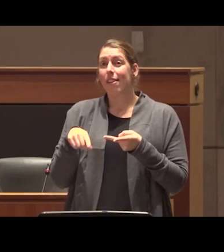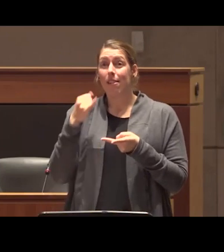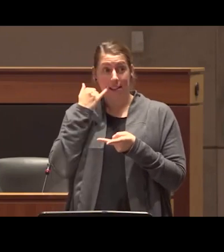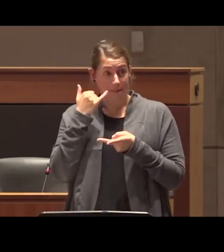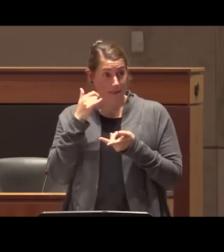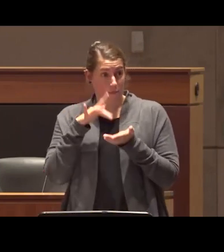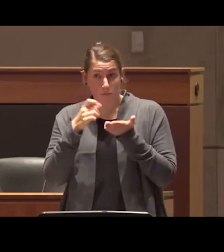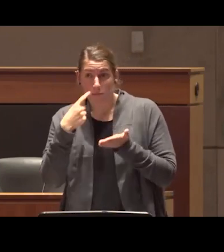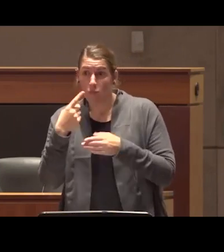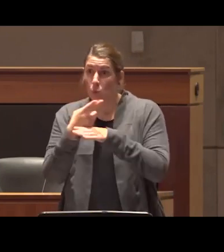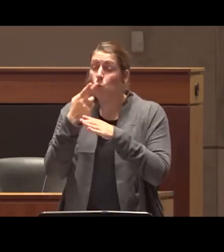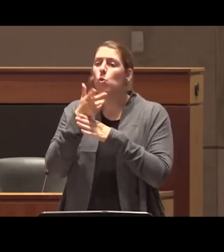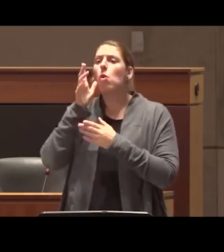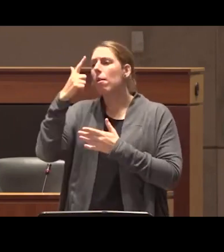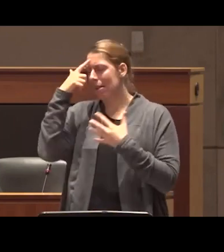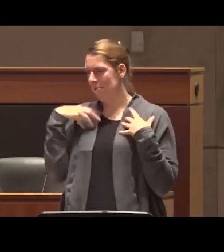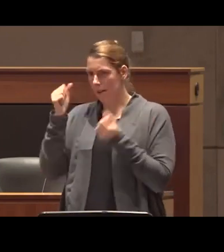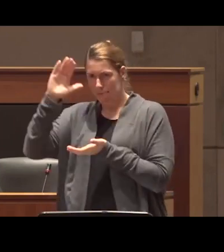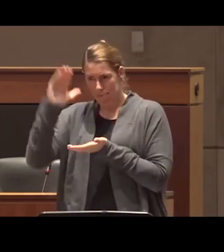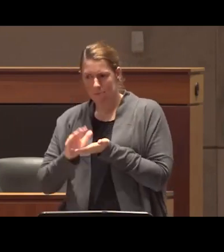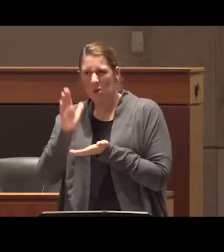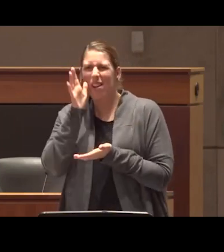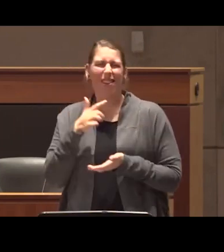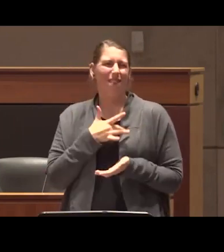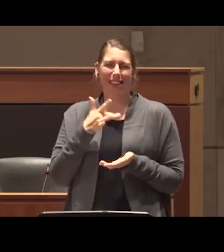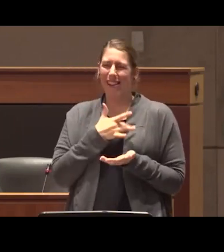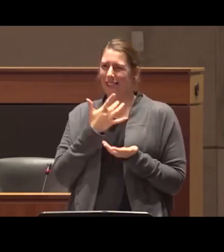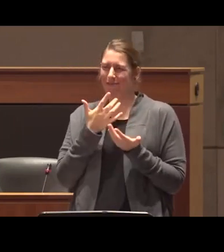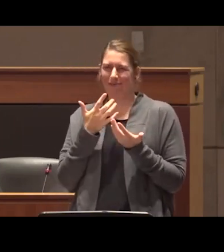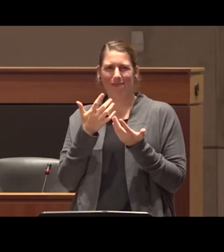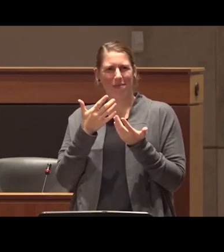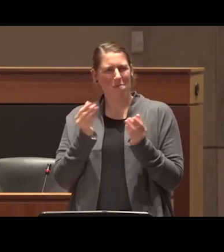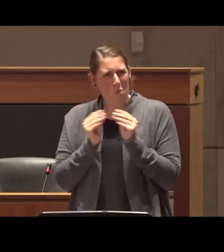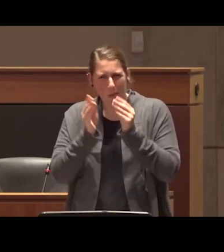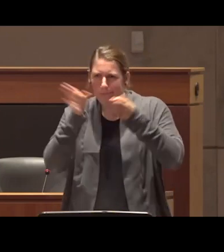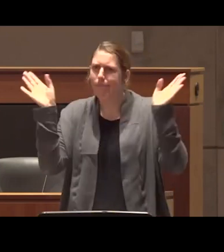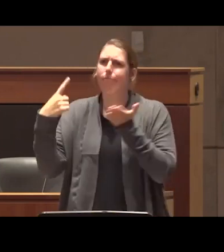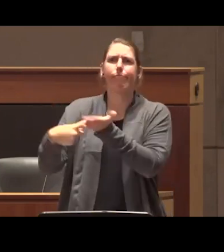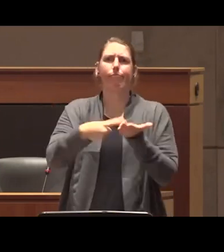conditions and I think that really constrains the conversations we could be having and I